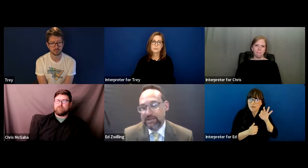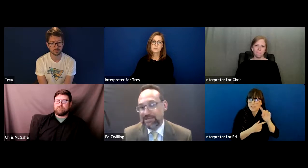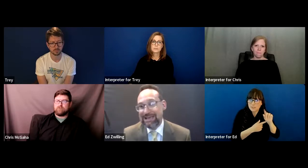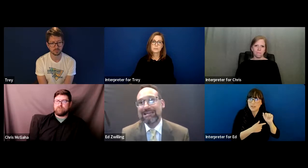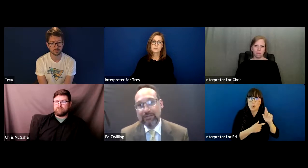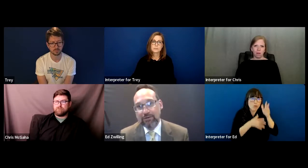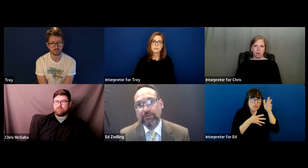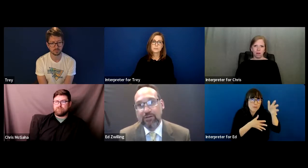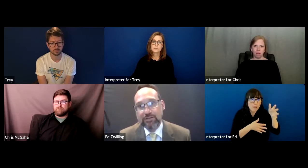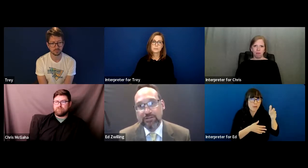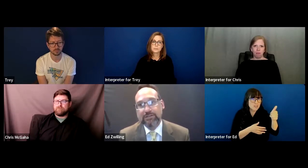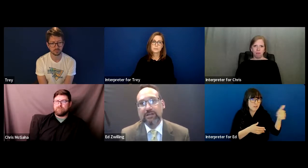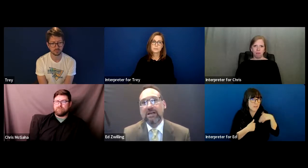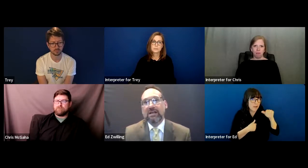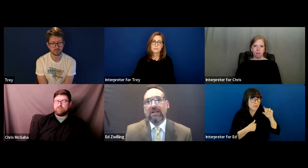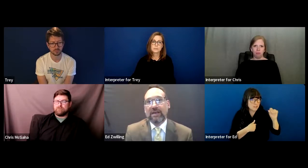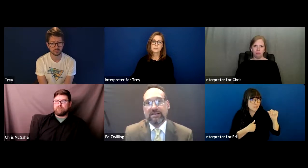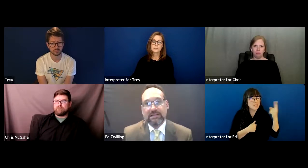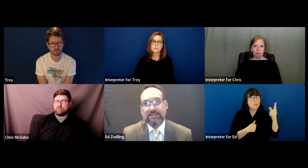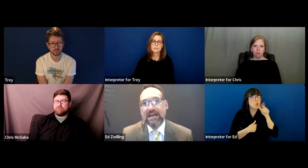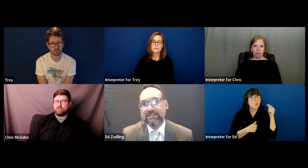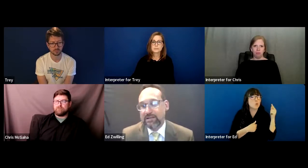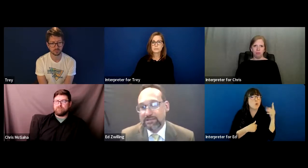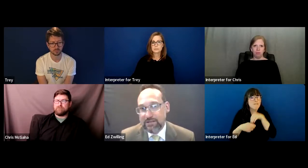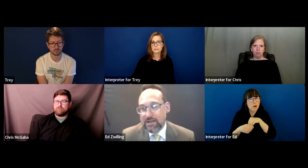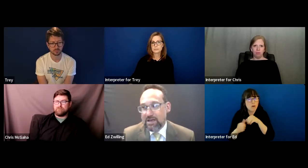be attending those functions that needs access.